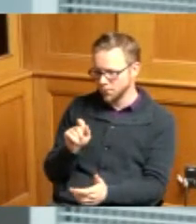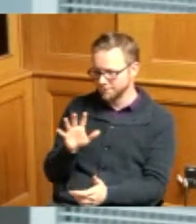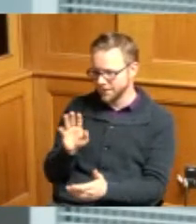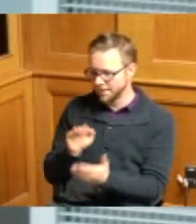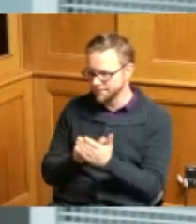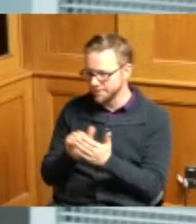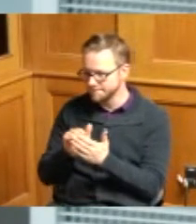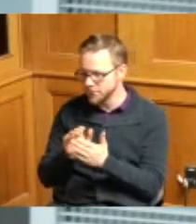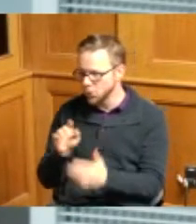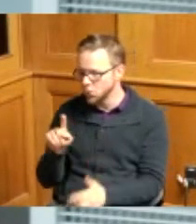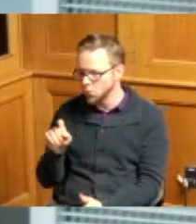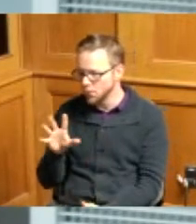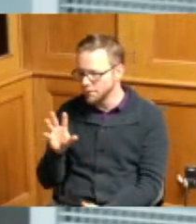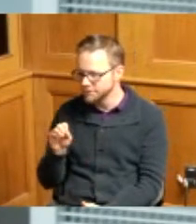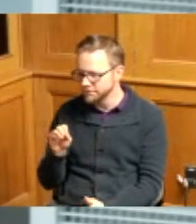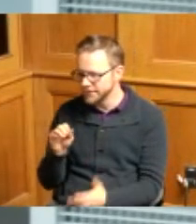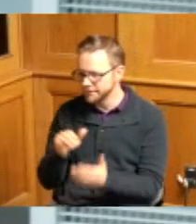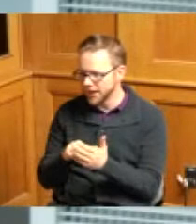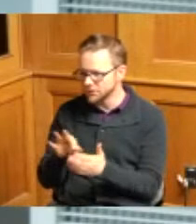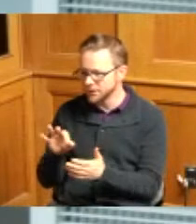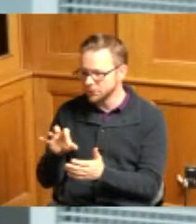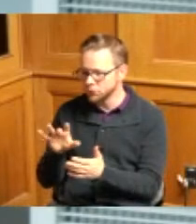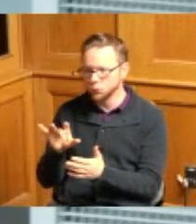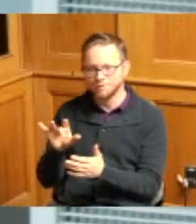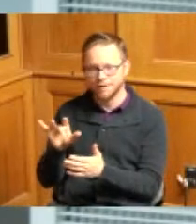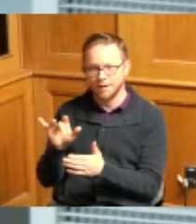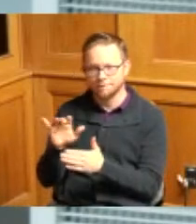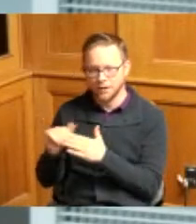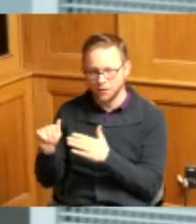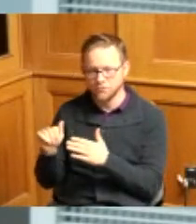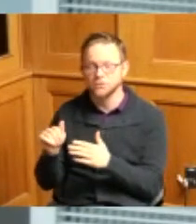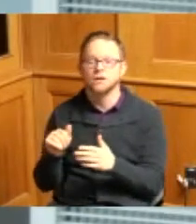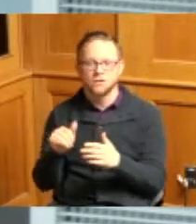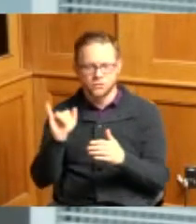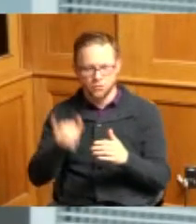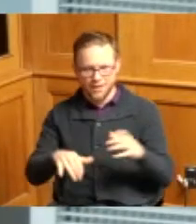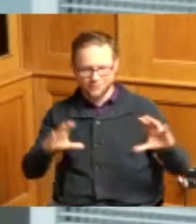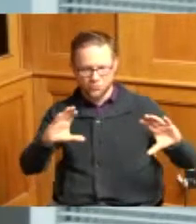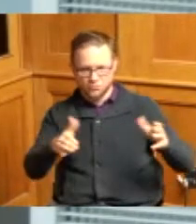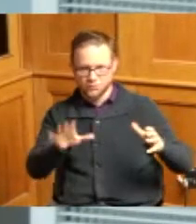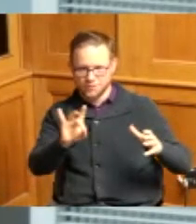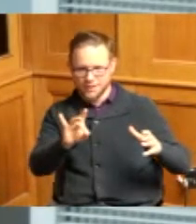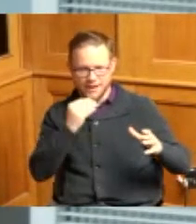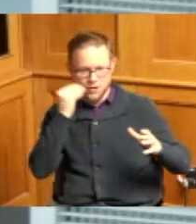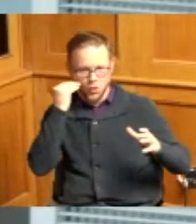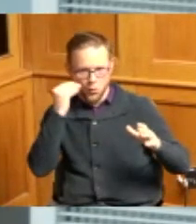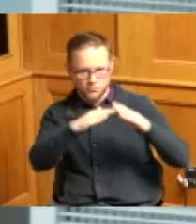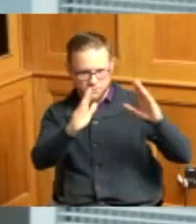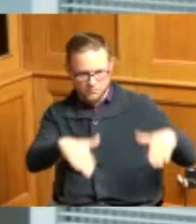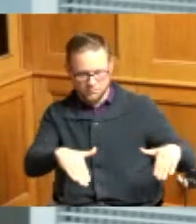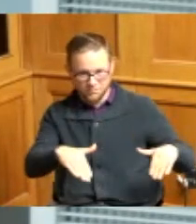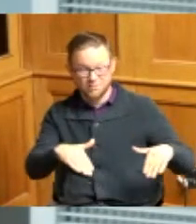we have acquired there are eight of them and we will be back on that note with further requests